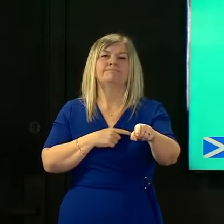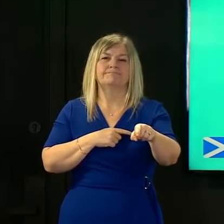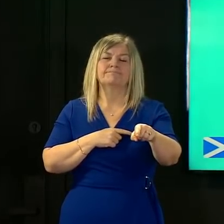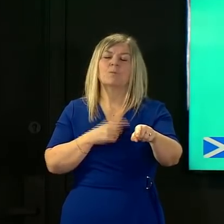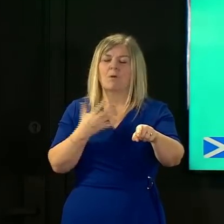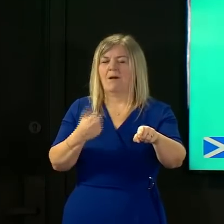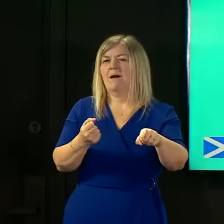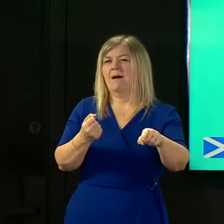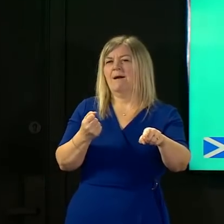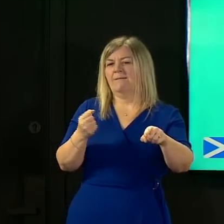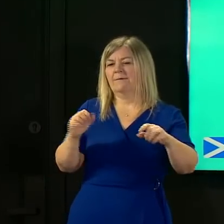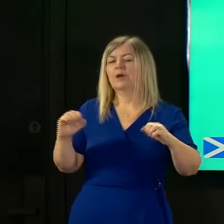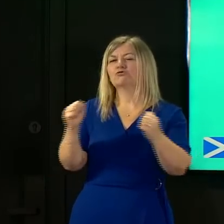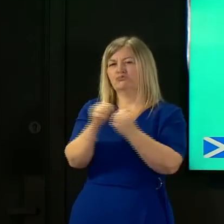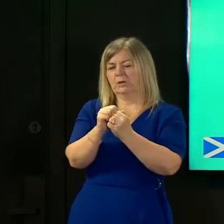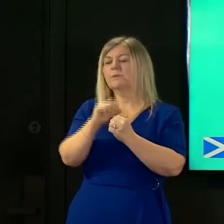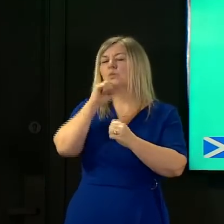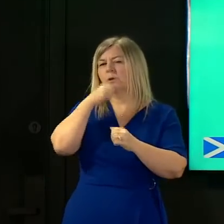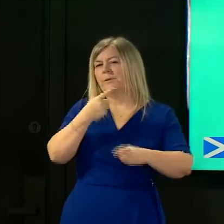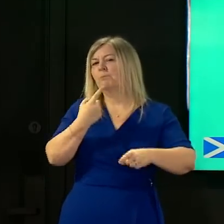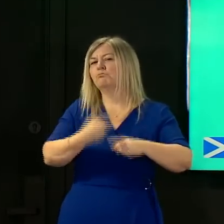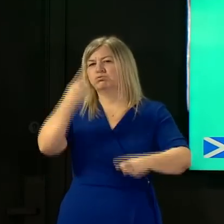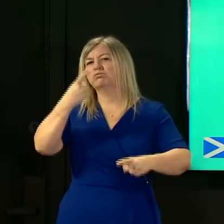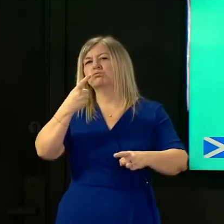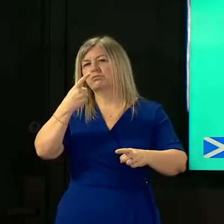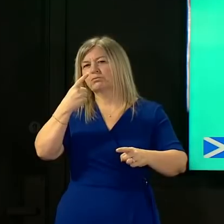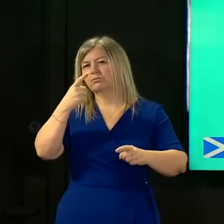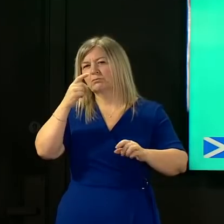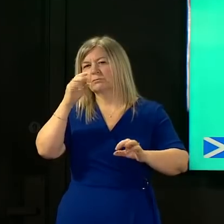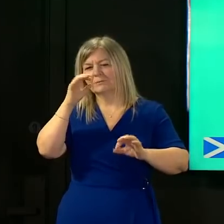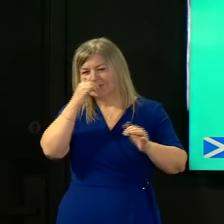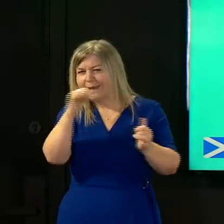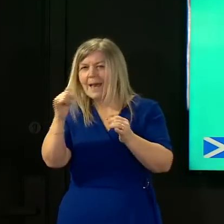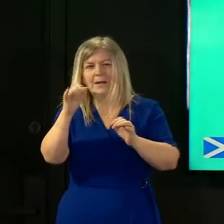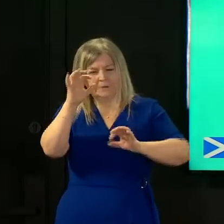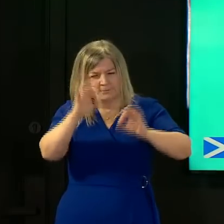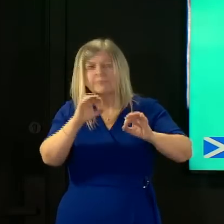that those will be treated with urgency and an accelerated process will be deployed for those